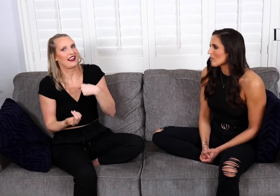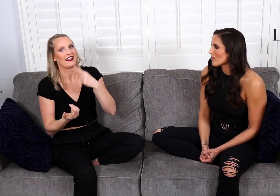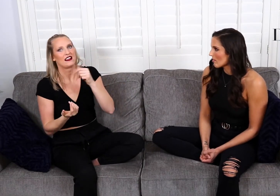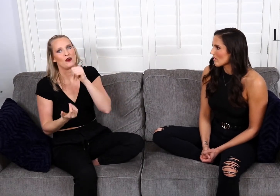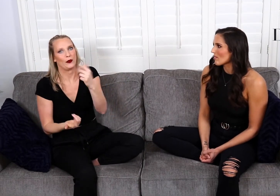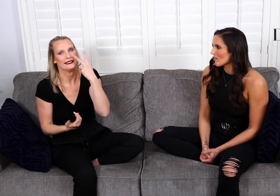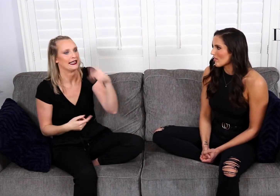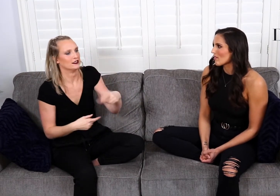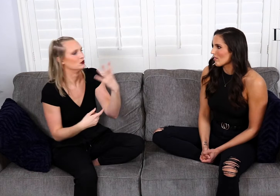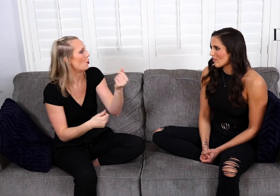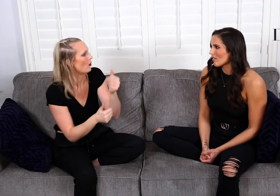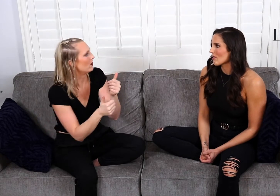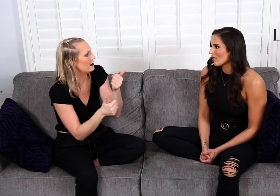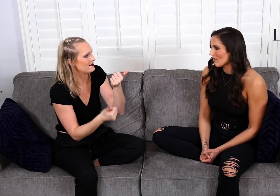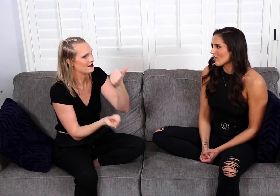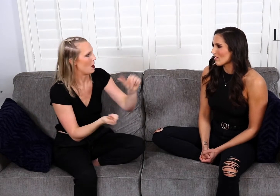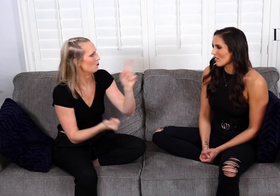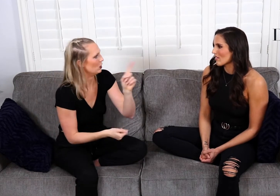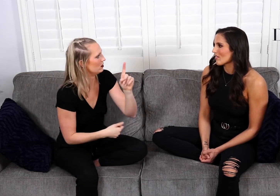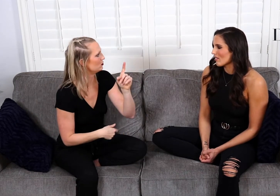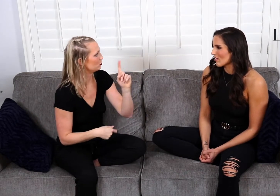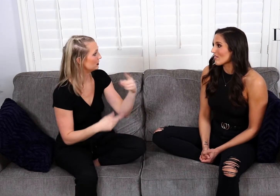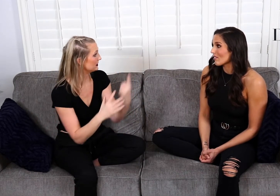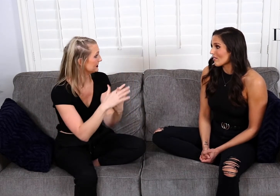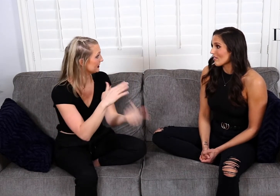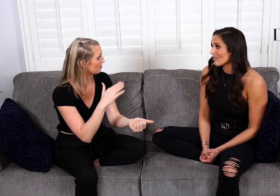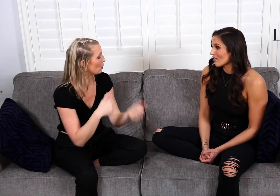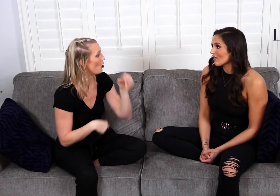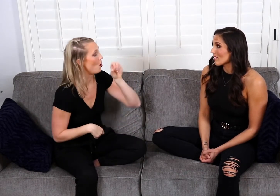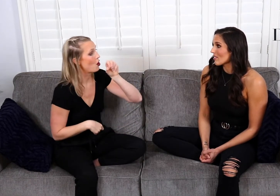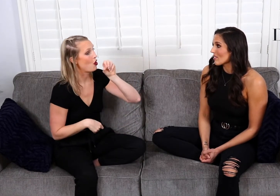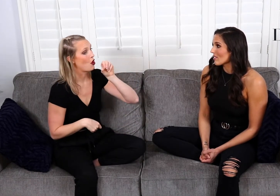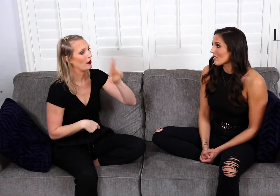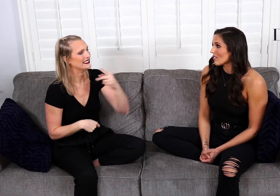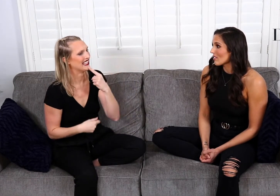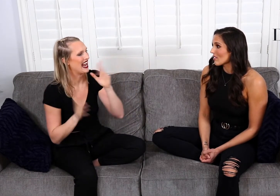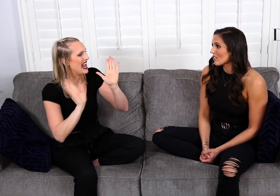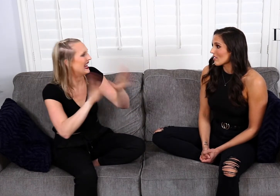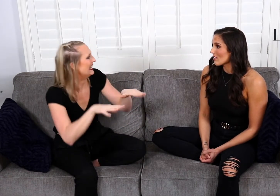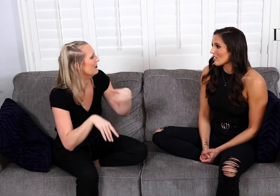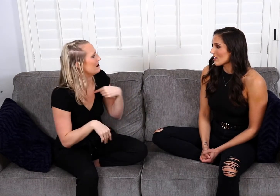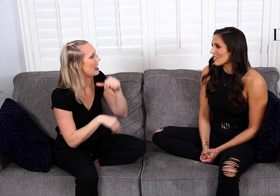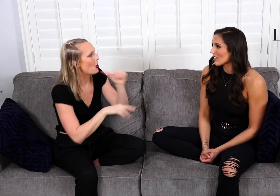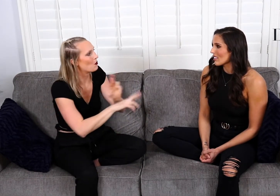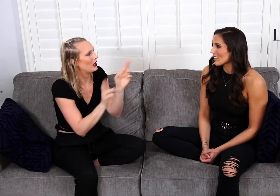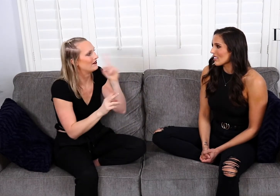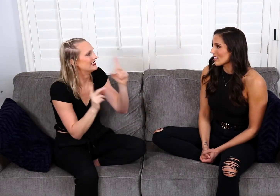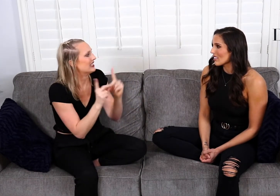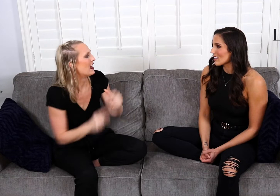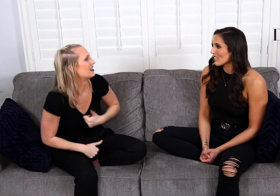too much for me and I don't see this going anywhere.” And then leave it at that. They give me mixed messages and saying,